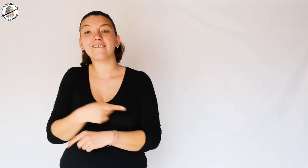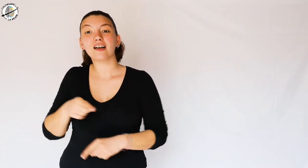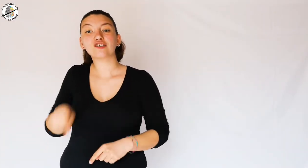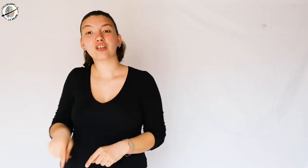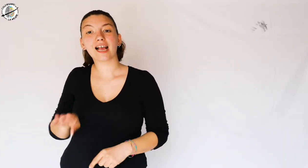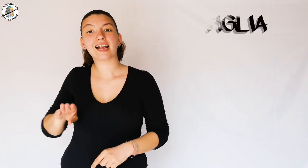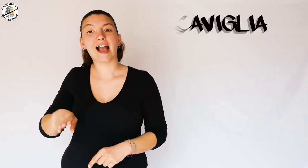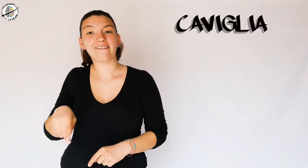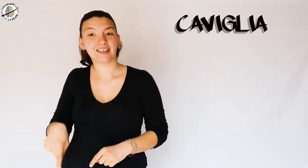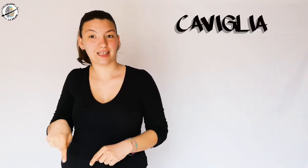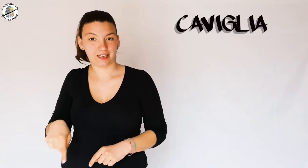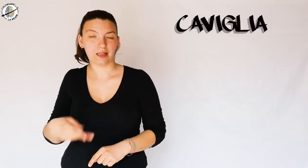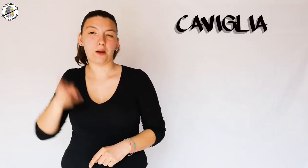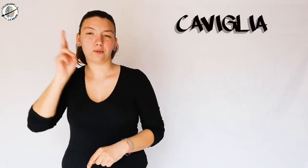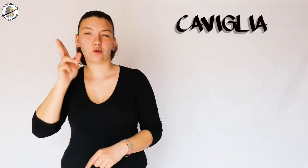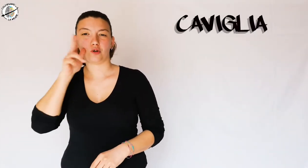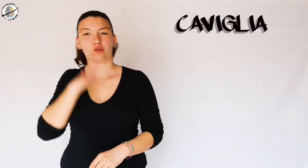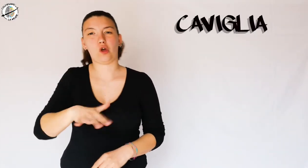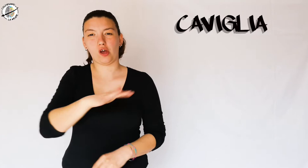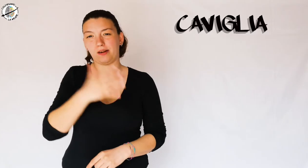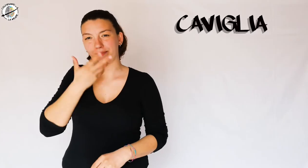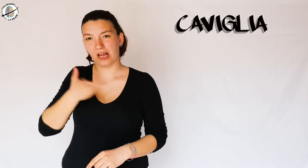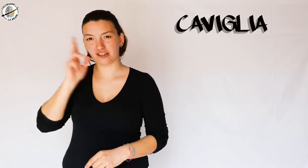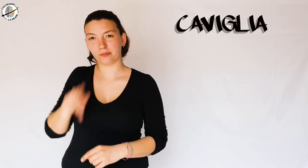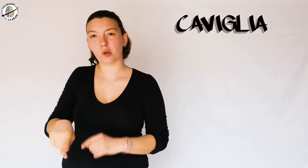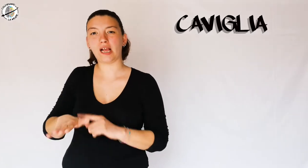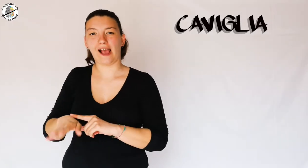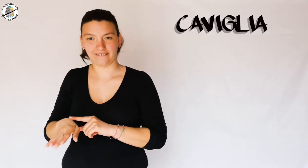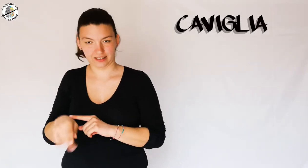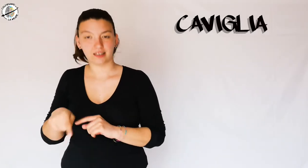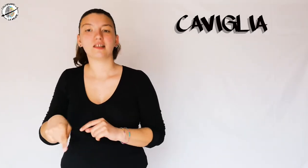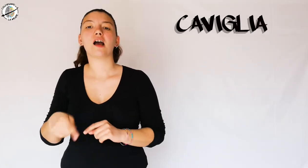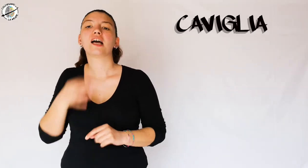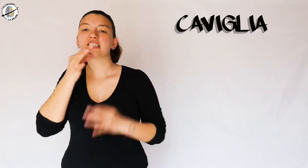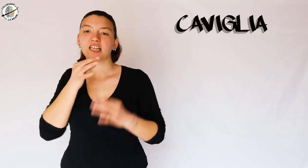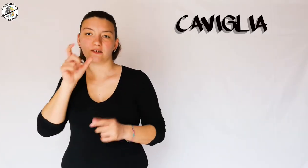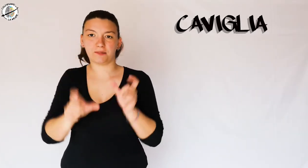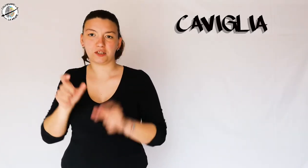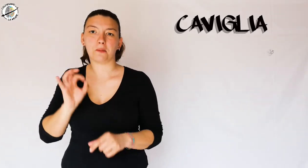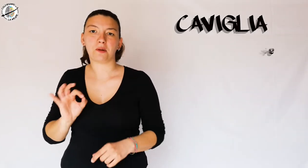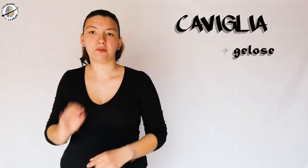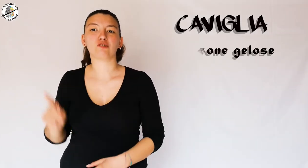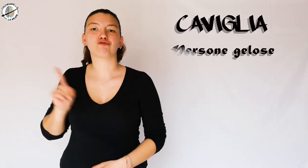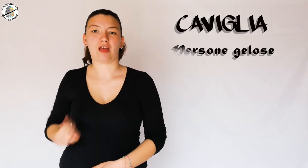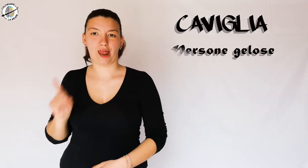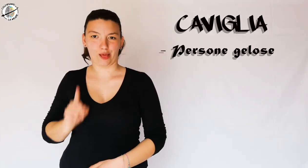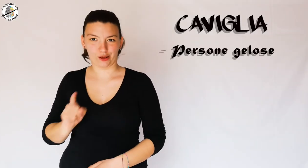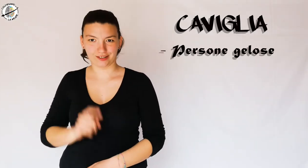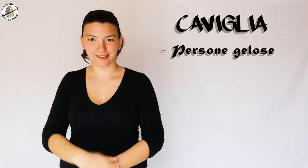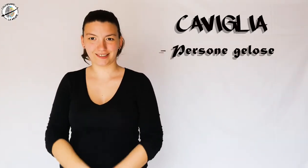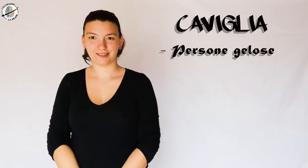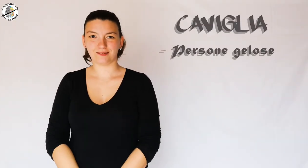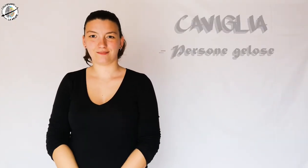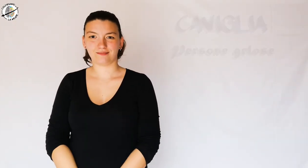Ankle tattoo, a favorite area for women, indicates a jealous person.